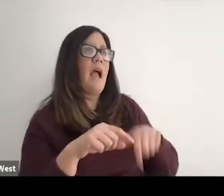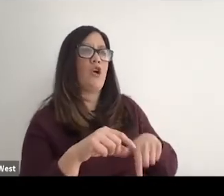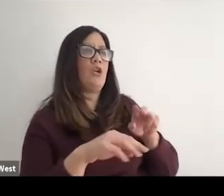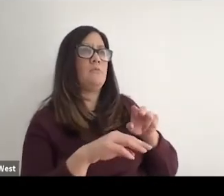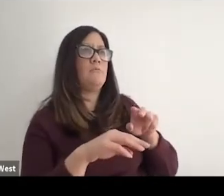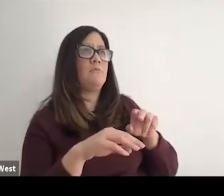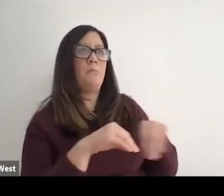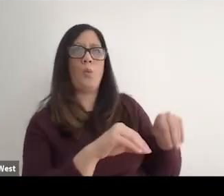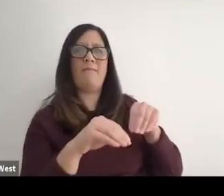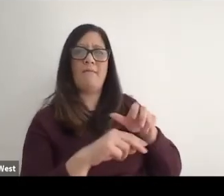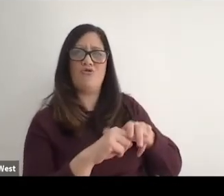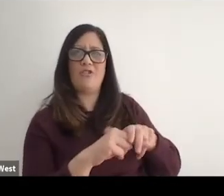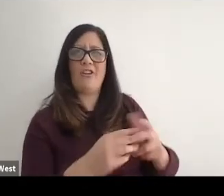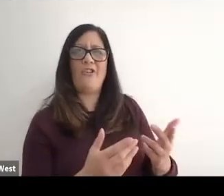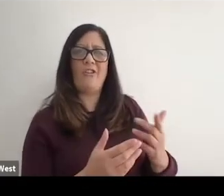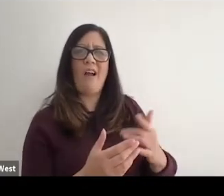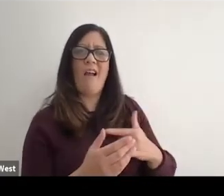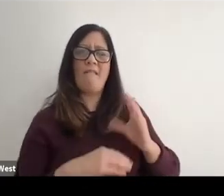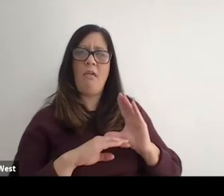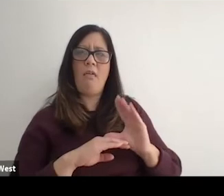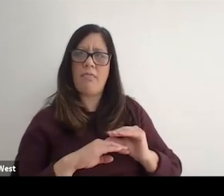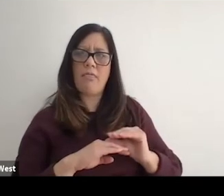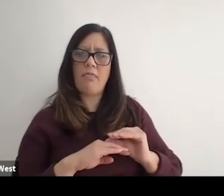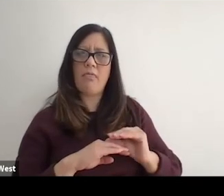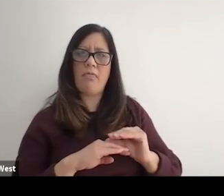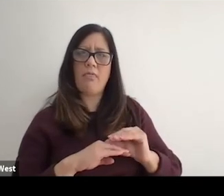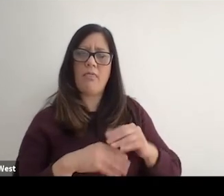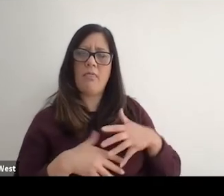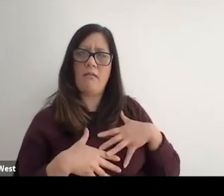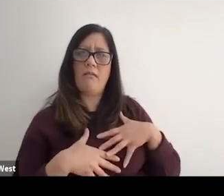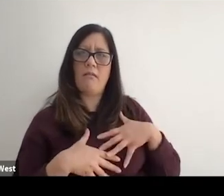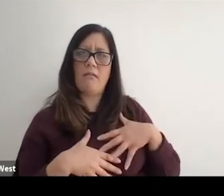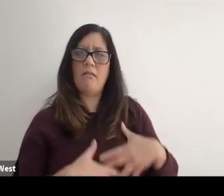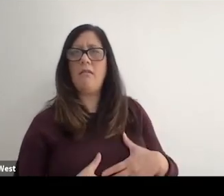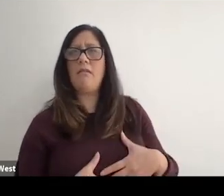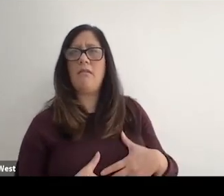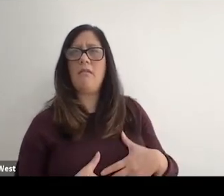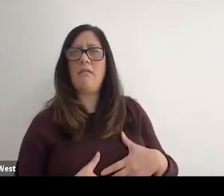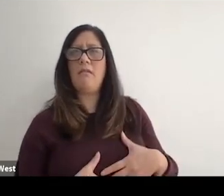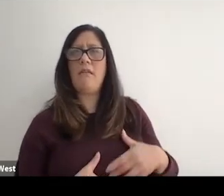It was the first time I felt devalued. Dejected. Disabled.